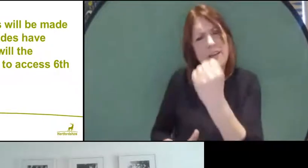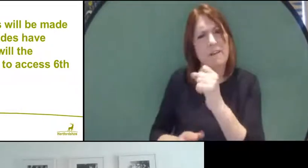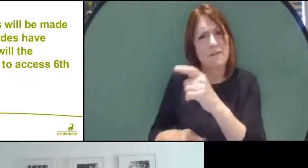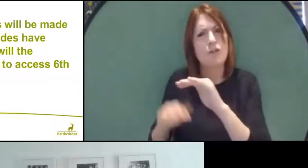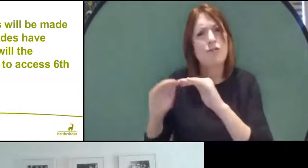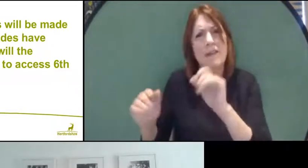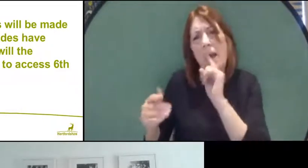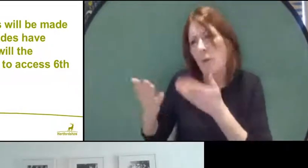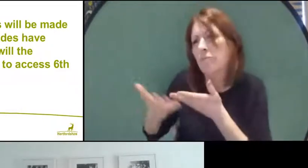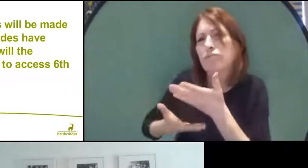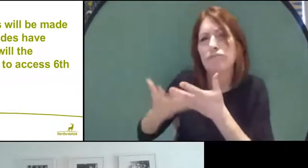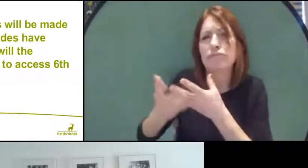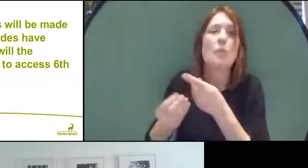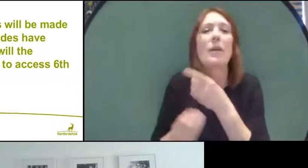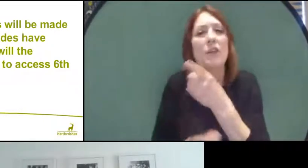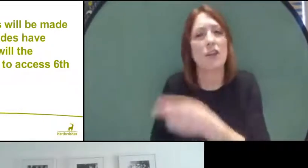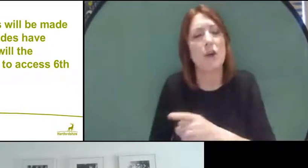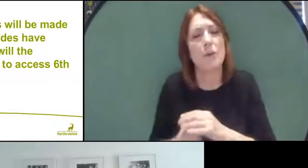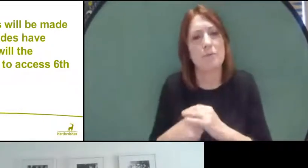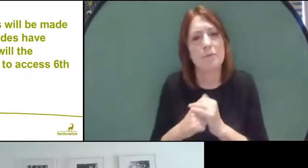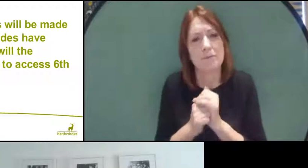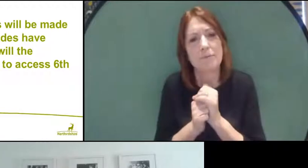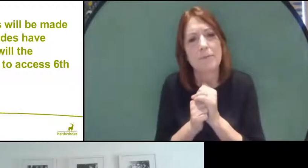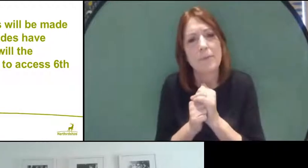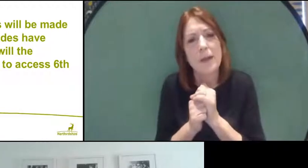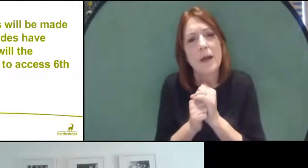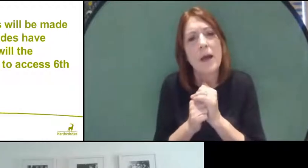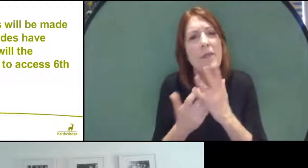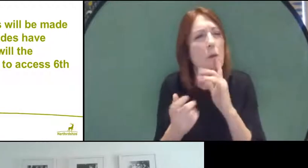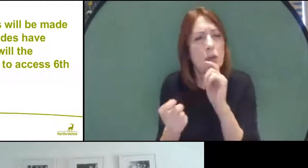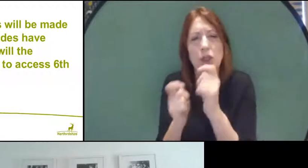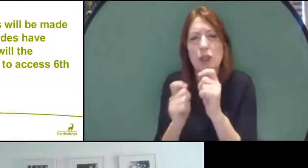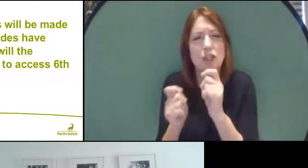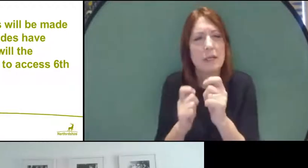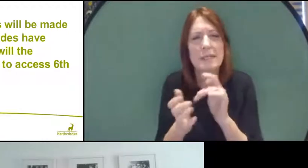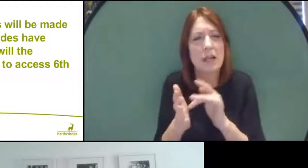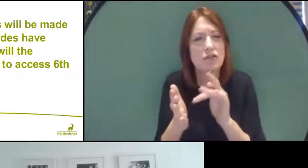adjustments made essentially to the grades, unless they talk to your school about that.